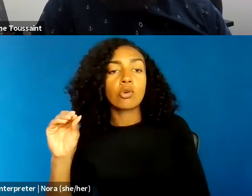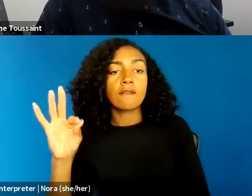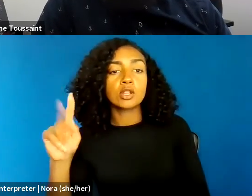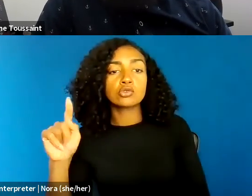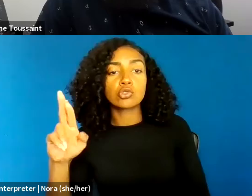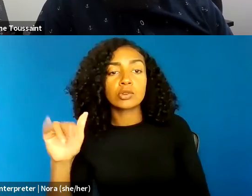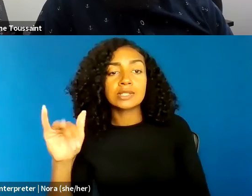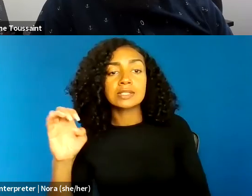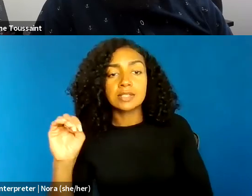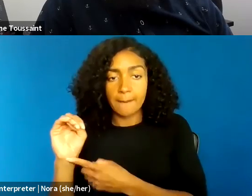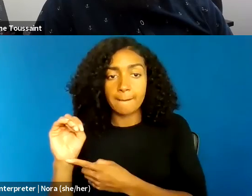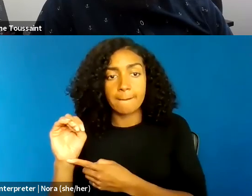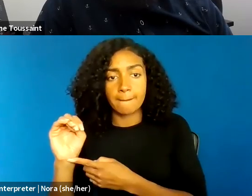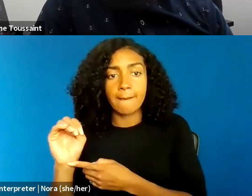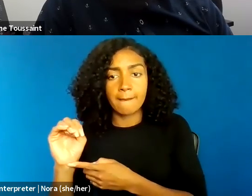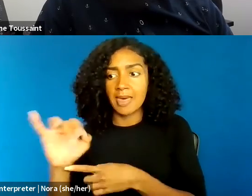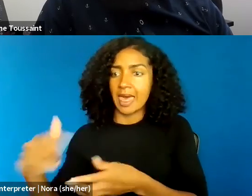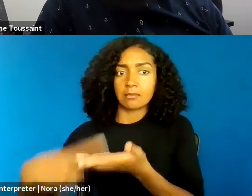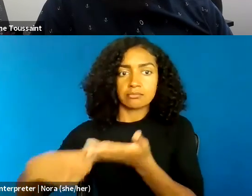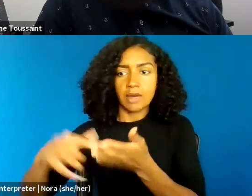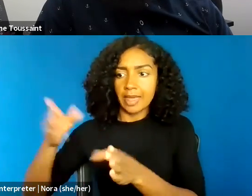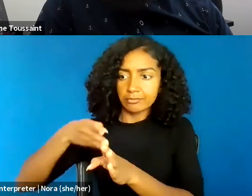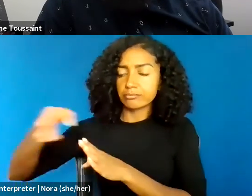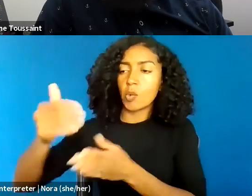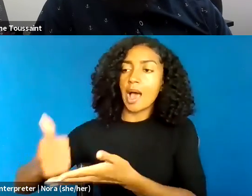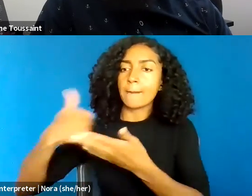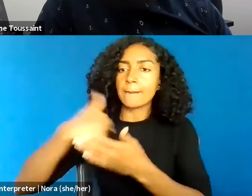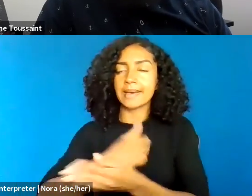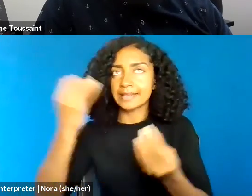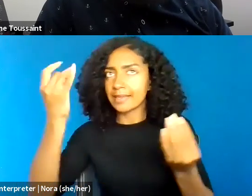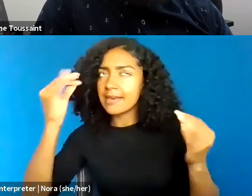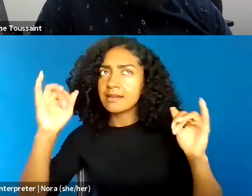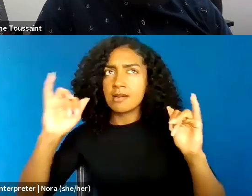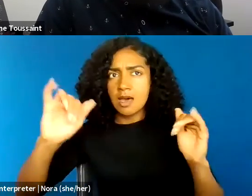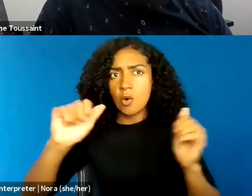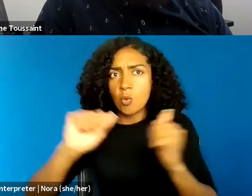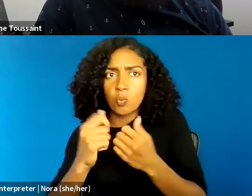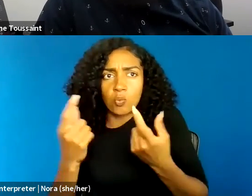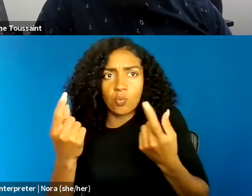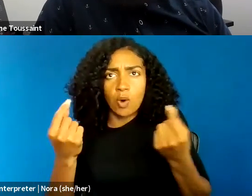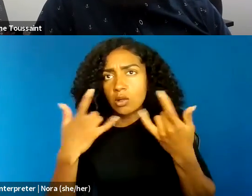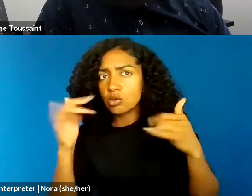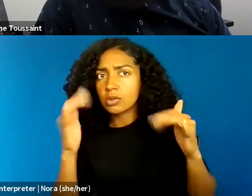about what that looks like in the future, and perhaps help to warn us